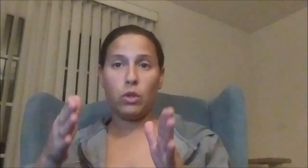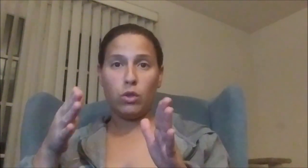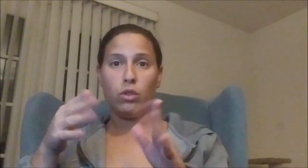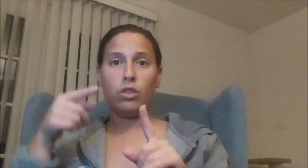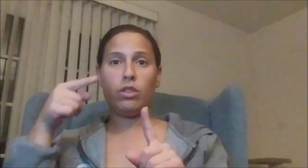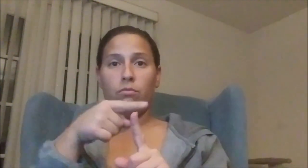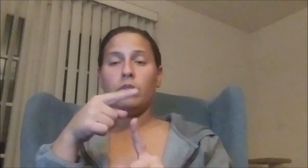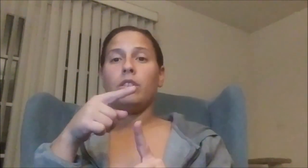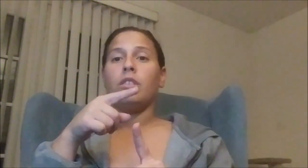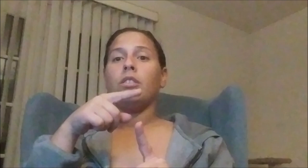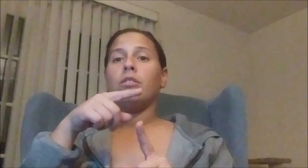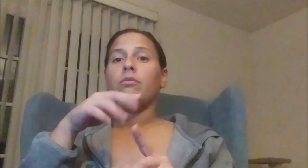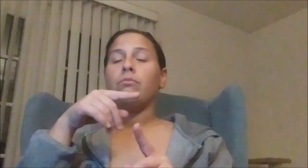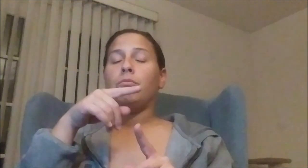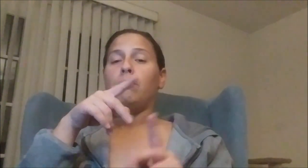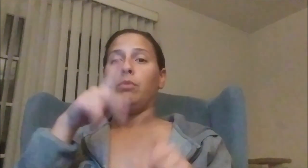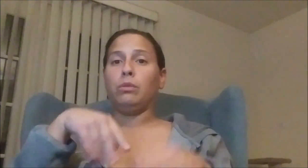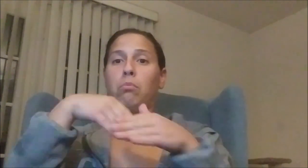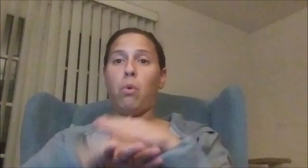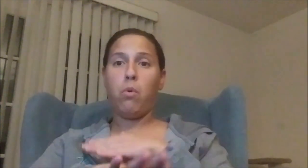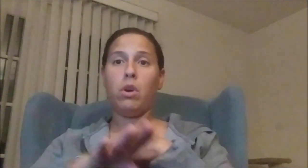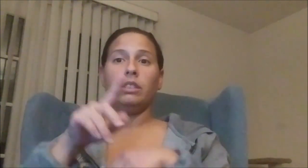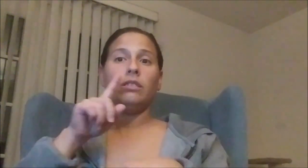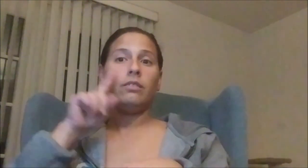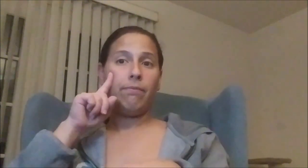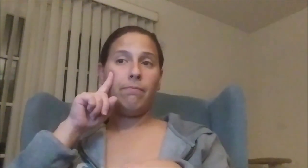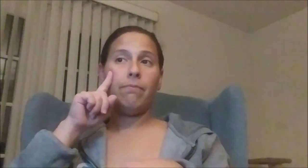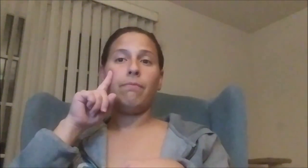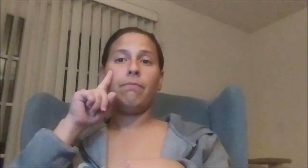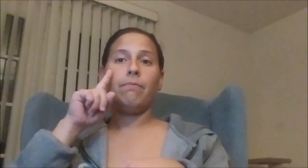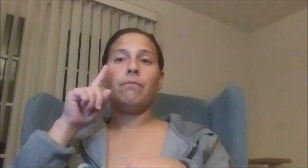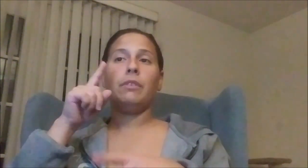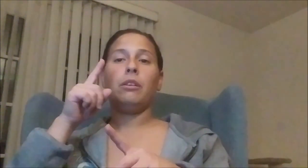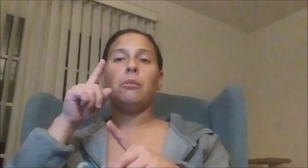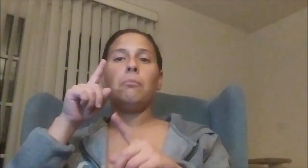This YouTuber, born hearing but became deaf later age